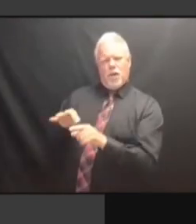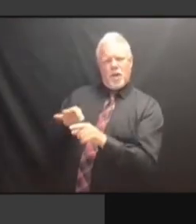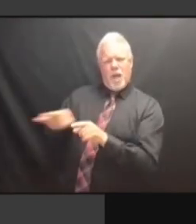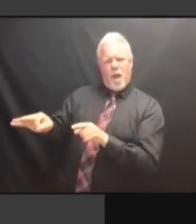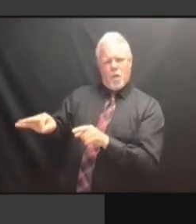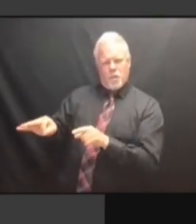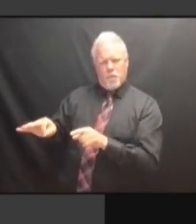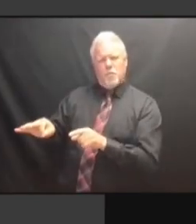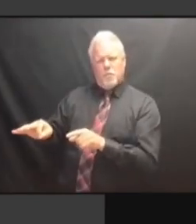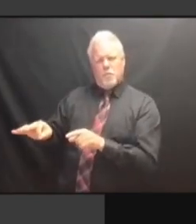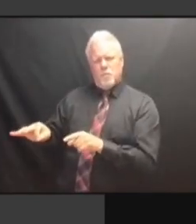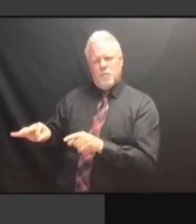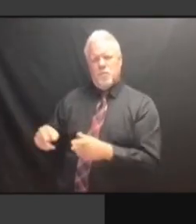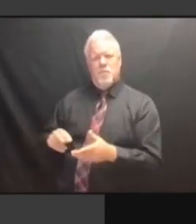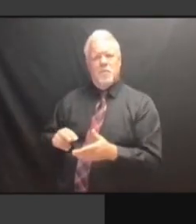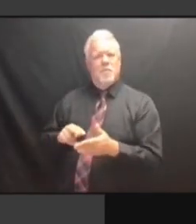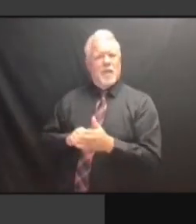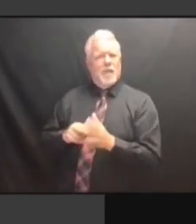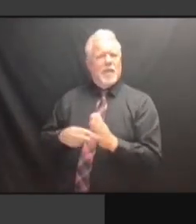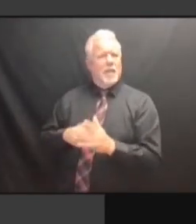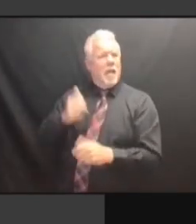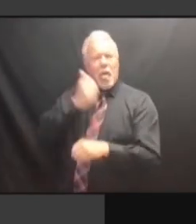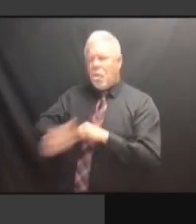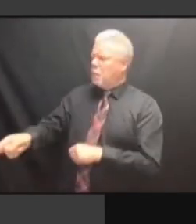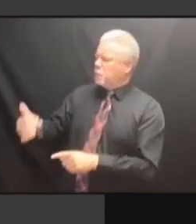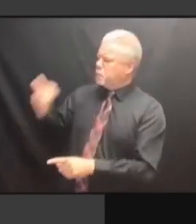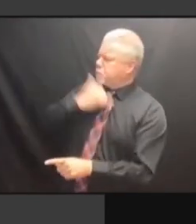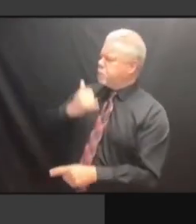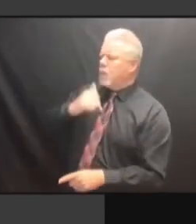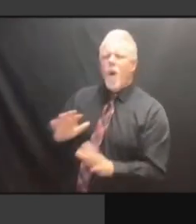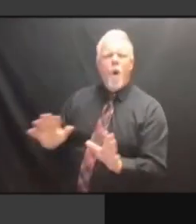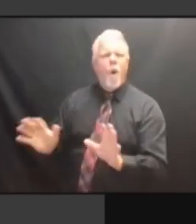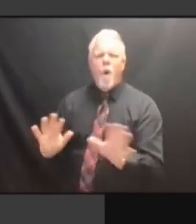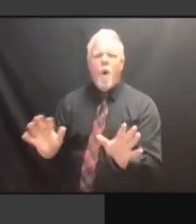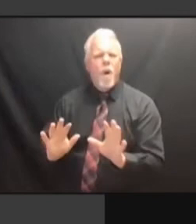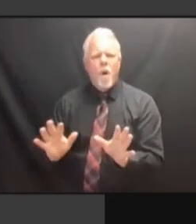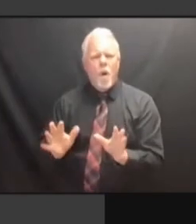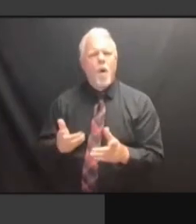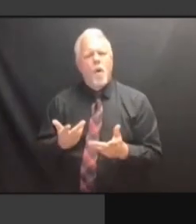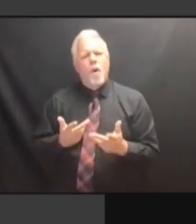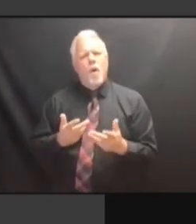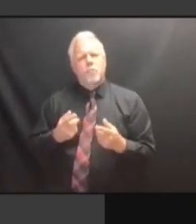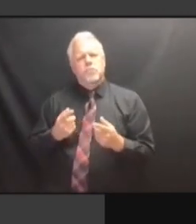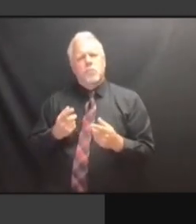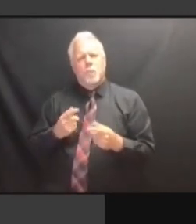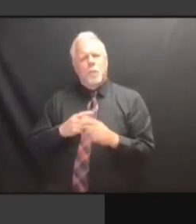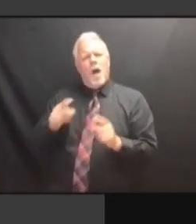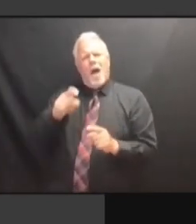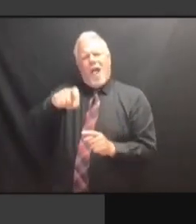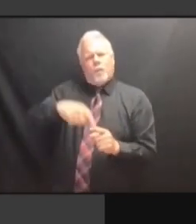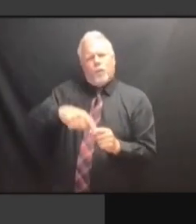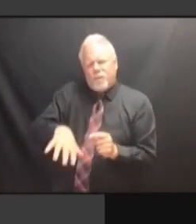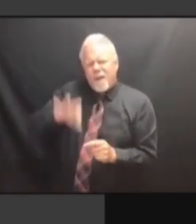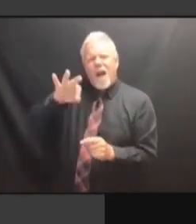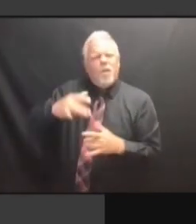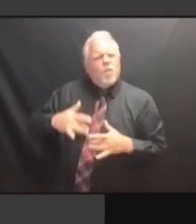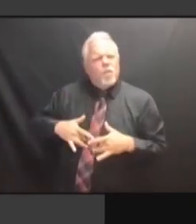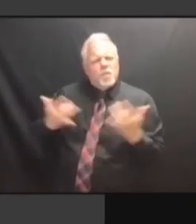THOROUGH INVESTIGATION THAN TO JUST SAY, EH, THIS IS THOROUGH INVESTIGATION THAN TO JUST SAY, EH, THIS IS WHAT THOROUGH INVESTIGATION THAN TO JUST SAY, EH, THIS IS WHAT IT JUST SAY, EH, THIS IS WHAT IT JUST SAY, EH, THIS IS WHAT IT IS. IS. IS. >> IS. >> ARE IS. >> ARE YOU IS. >> ARE YOU GOING IS. >> ARE YOU GOING TO IS. >> ARE YOU GOING TO SEND IS. >> ARE YOU GOING TO SEND THIS IS. >> ARE YOU GOING TO SEND THIS IN ARE YOU GOING TO SEND THIS IN ARE YOU GOING TO SEND THIS IN A ARE YOU GOING TO SEND THIS IN A WRITTEN ARE YOU GOING TO SEND THIS IN A WRITTEN FORM ARE YOU GOING TO SEND THIS IN A WRITTEN FORM TO ARE YOU GOING TO SEND THIS IN A WRITTEN FORM TO THE ARE YOU GOING TO SEND THIS IN A WRITTEN FORM TO THE COUNTY ARE YOU GOING TO SEND THIS IN A WRITTEN FORM TO THE COUNTY AND A WRITTEN FORM TO THE COUNTY AND A WRITTEN FORM TO THE COUNTY AND SAY, A WRITTEN FORM TO THE COUNTY AND SAY, YOU A WRITTEN FORM TO THE COUNTY AND SAY, YOU KNOW, A WRITTEN FORM TO THE COUNTY AND SAY, YOU KNOW, WE A WRITTEN FORM TO THE COUNTY AND SAY, YOU KNOW, WE HAVE A WRITTEN FORM TO THE COUNTY AND SAY, YOU KNOW, WE HAVE THESE SAY, YOU KNOW, WE HAVE THESE SAY, YOU KNOW, WE HAVE THESE QUESTIONS, SAY, YOU KNOW, WE HAVE THESE QUESTIONS, DA SAY, YOU KNOW, WE HAVE THESE QUESTIONS, DA DA SAY, YOU KNOW, WE HAVE THESE QUESTIONS, DA DA DA? QUESTIONS, DA DA DA? QUESTIONS, DA DA DA? >> QUESTIONS, DA DA DA? >> YES, QUESTIONS, DA DA DA? >> YES, THERE